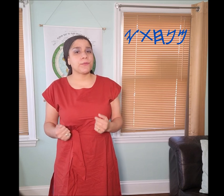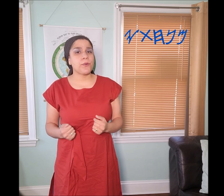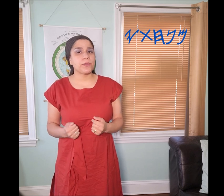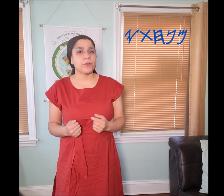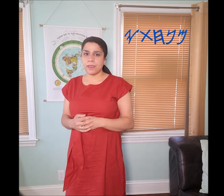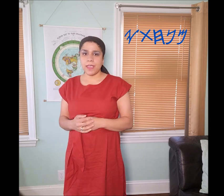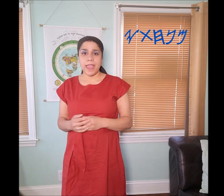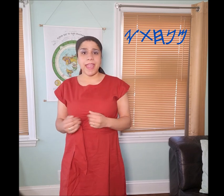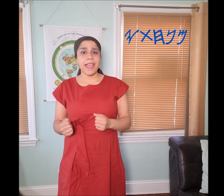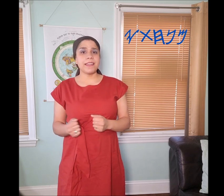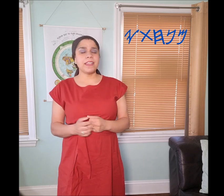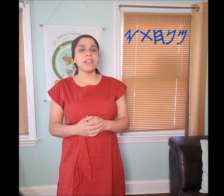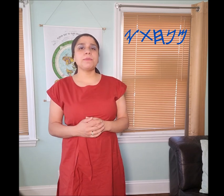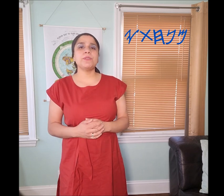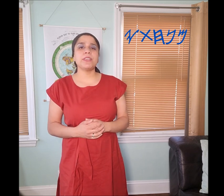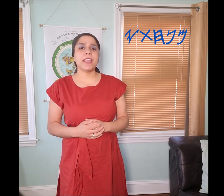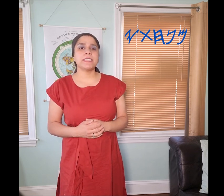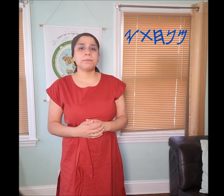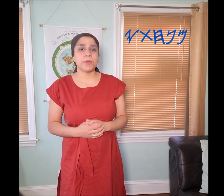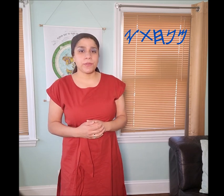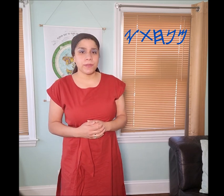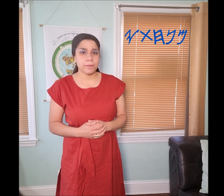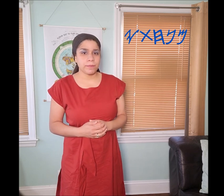forth and it communicates birth.